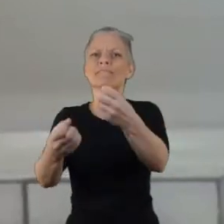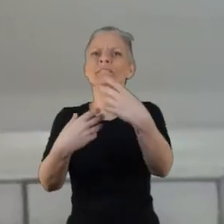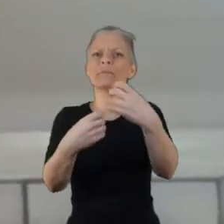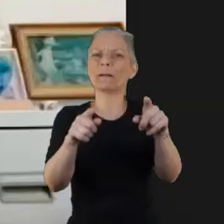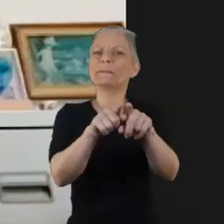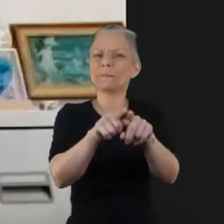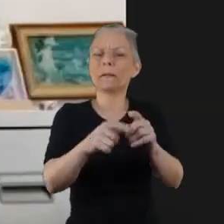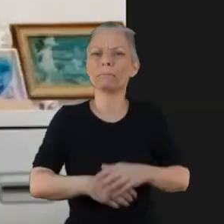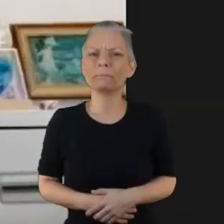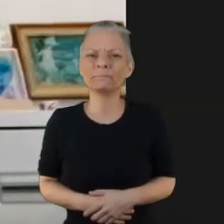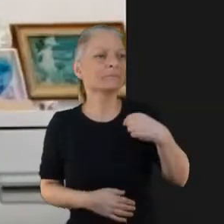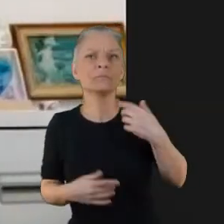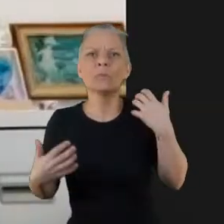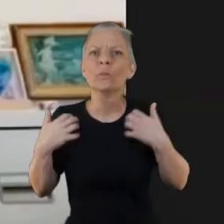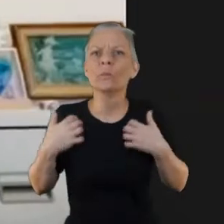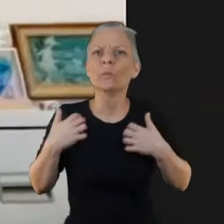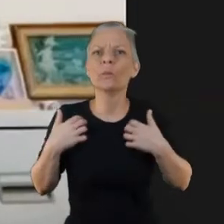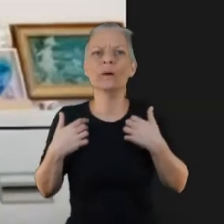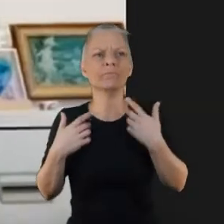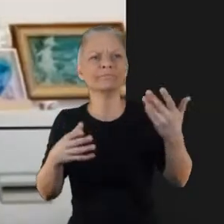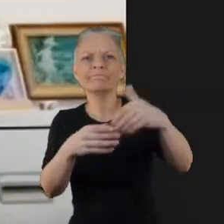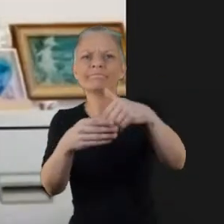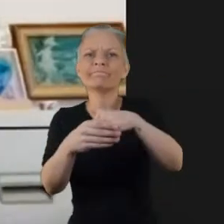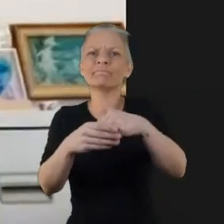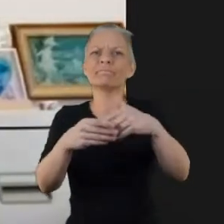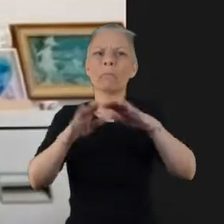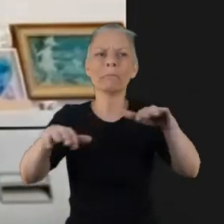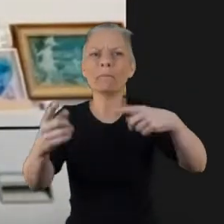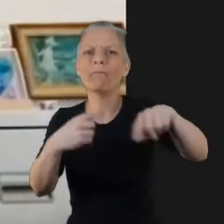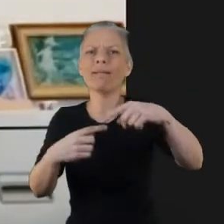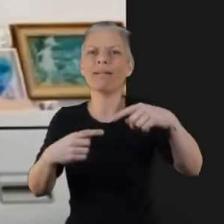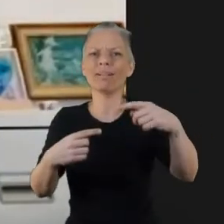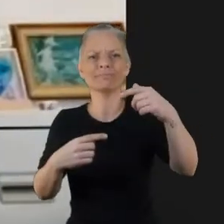We're very keen to involve and people with lived experience and not quite sure how to